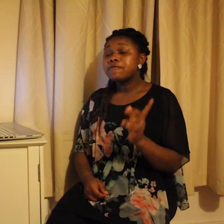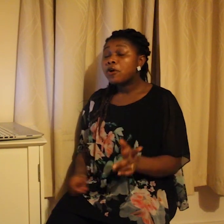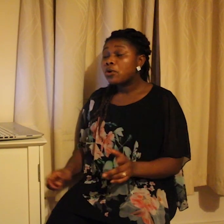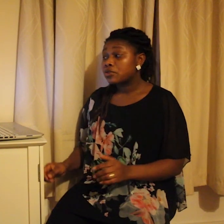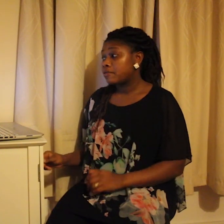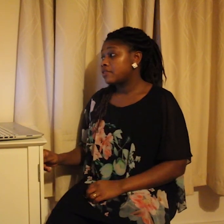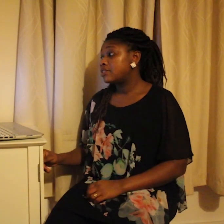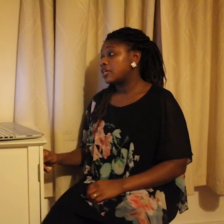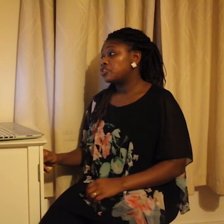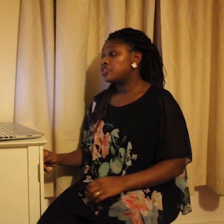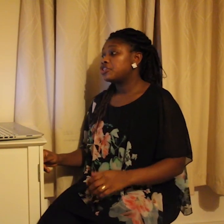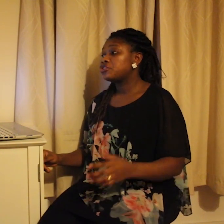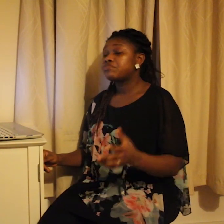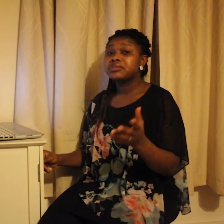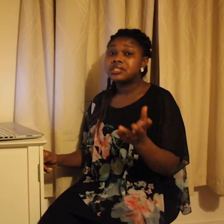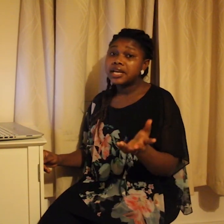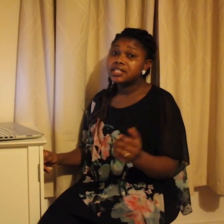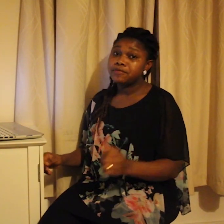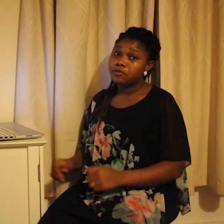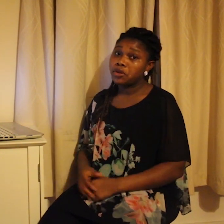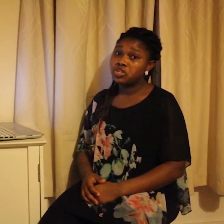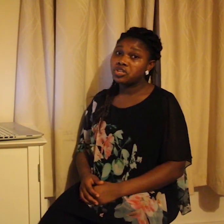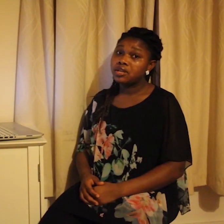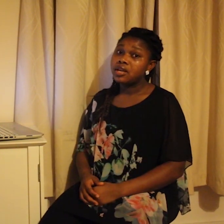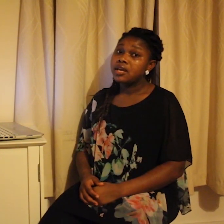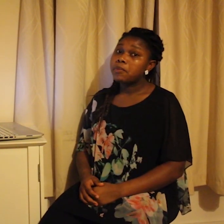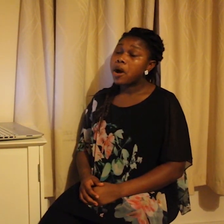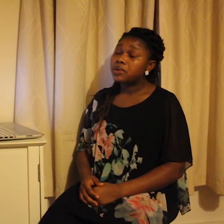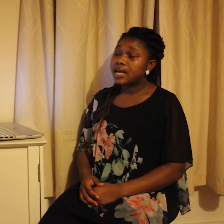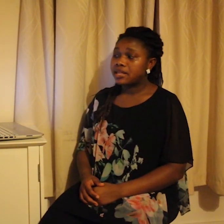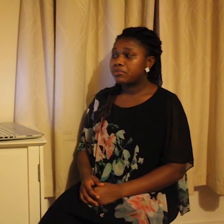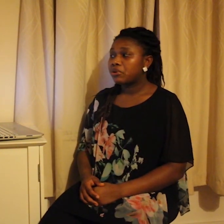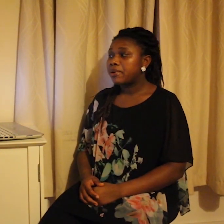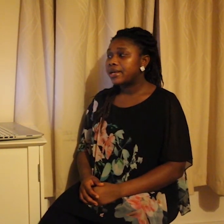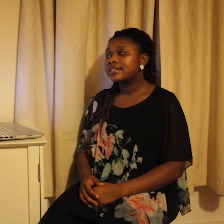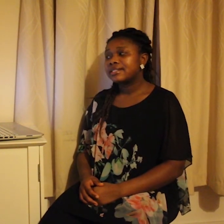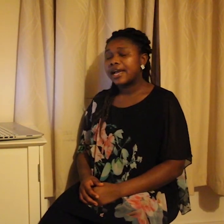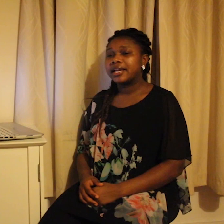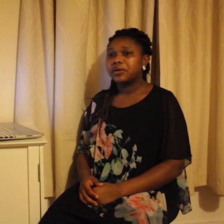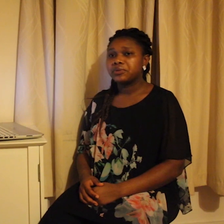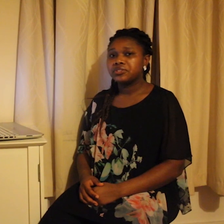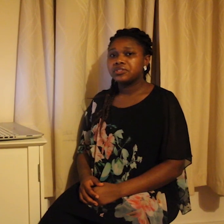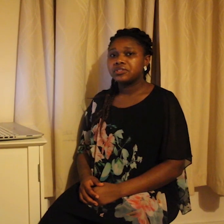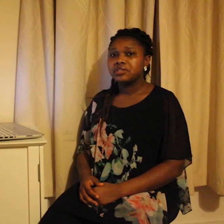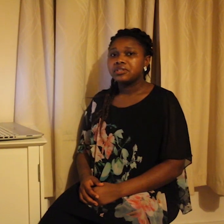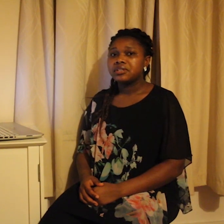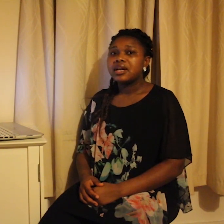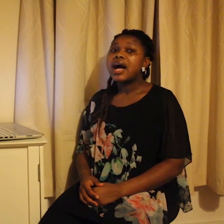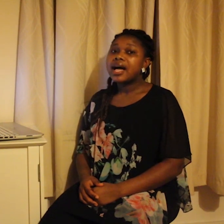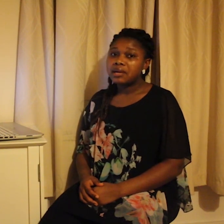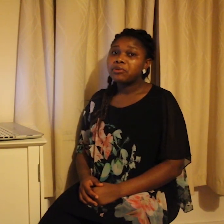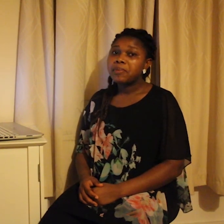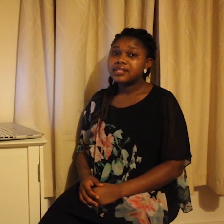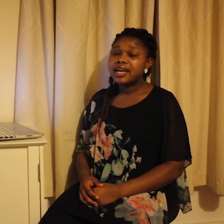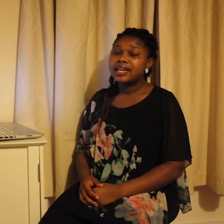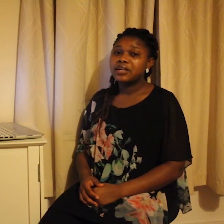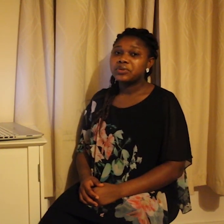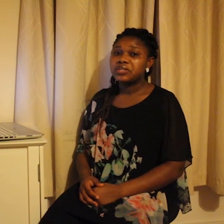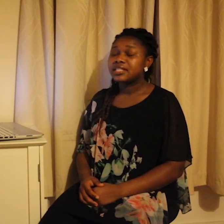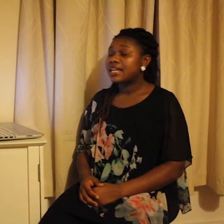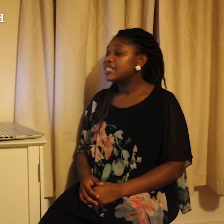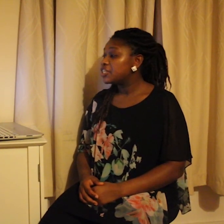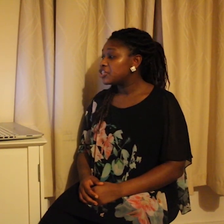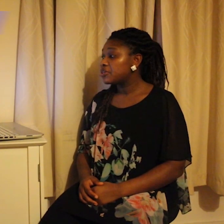focus for this session is to present information about Adamorobe Sign Language, an indigenous